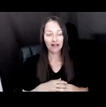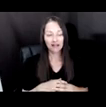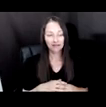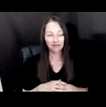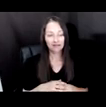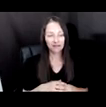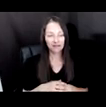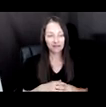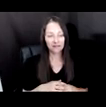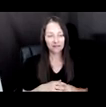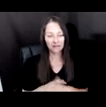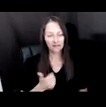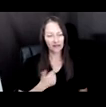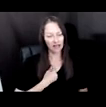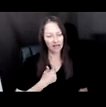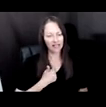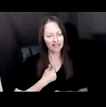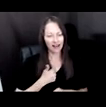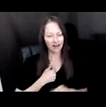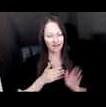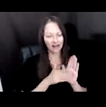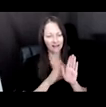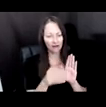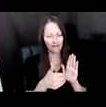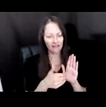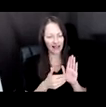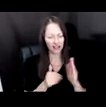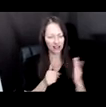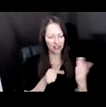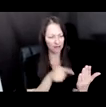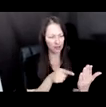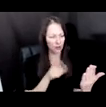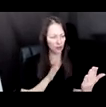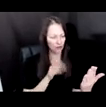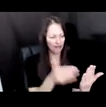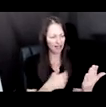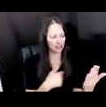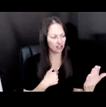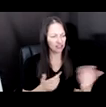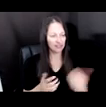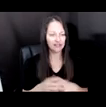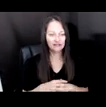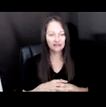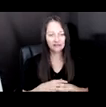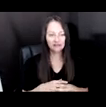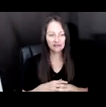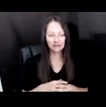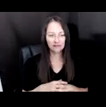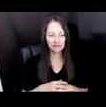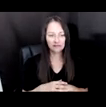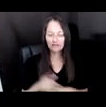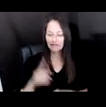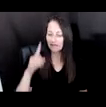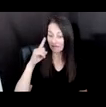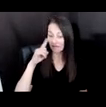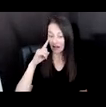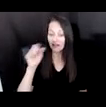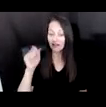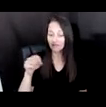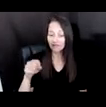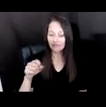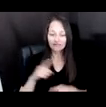AM I A REFLECTION OF YOU? I THOUGHT YOU WERE BUT I WASN'T COMPLETELY SURE.